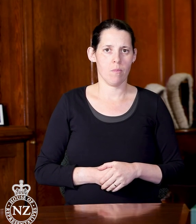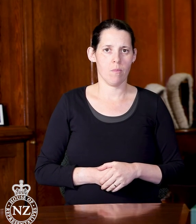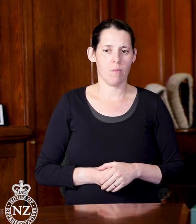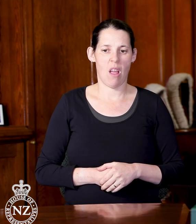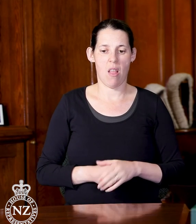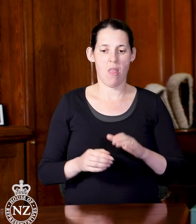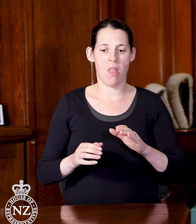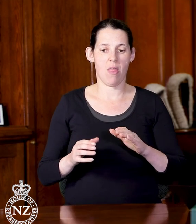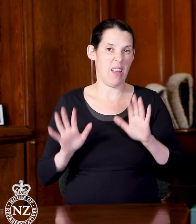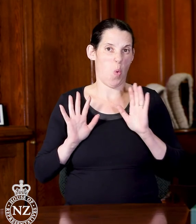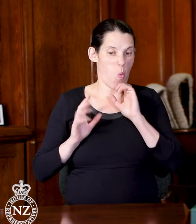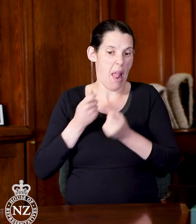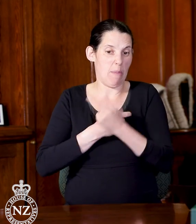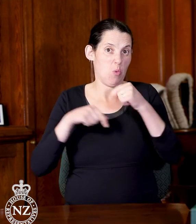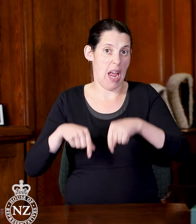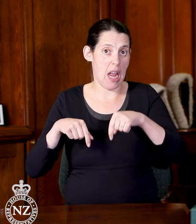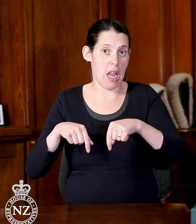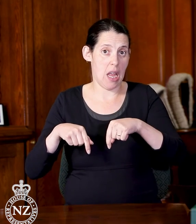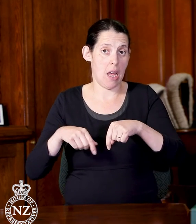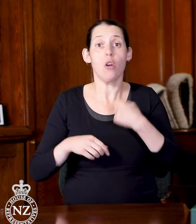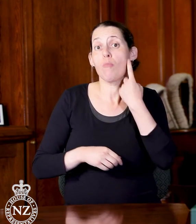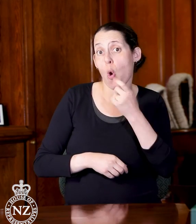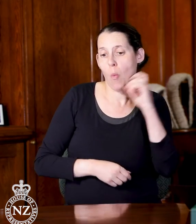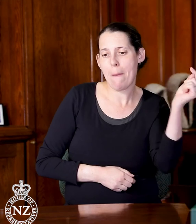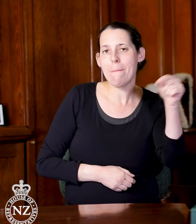We'll be back again tomorrow, but in the interim tomorrow morning,